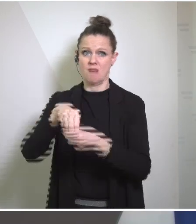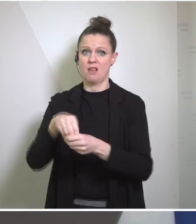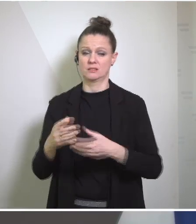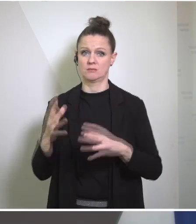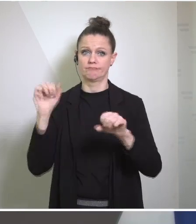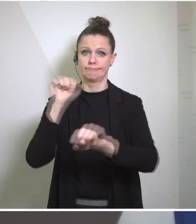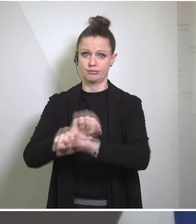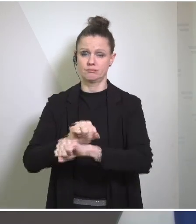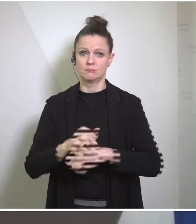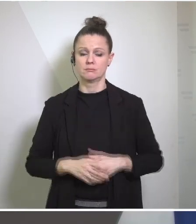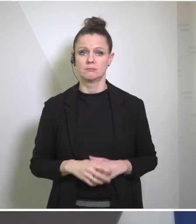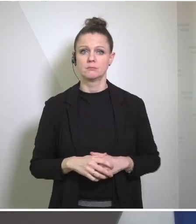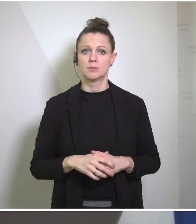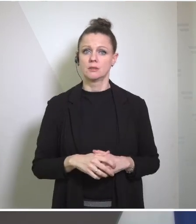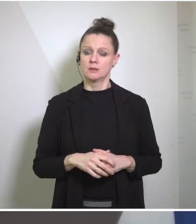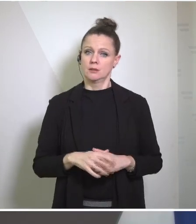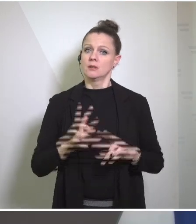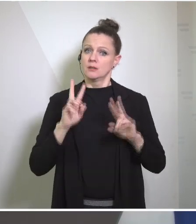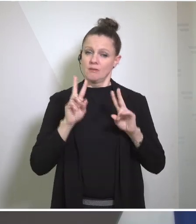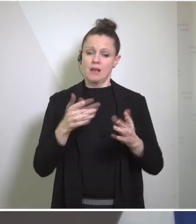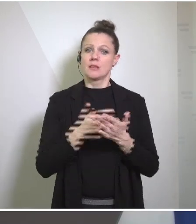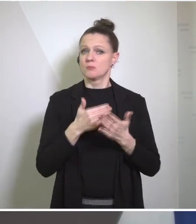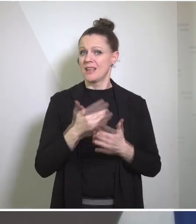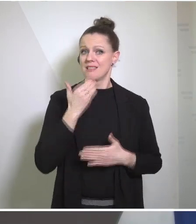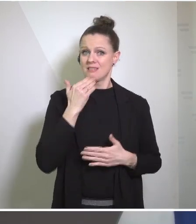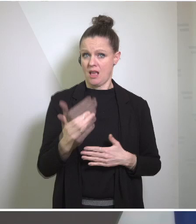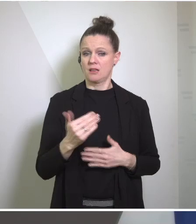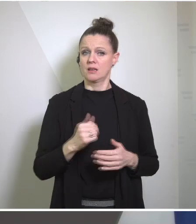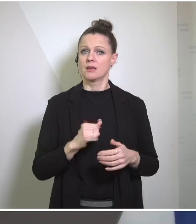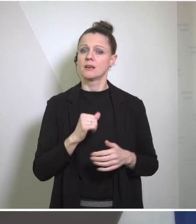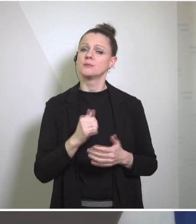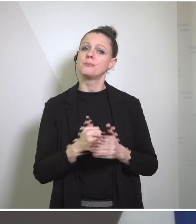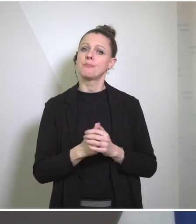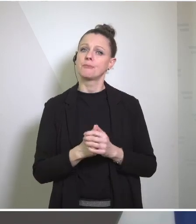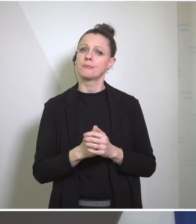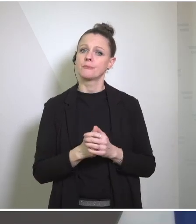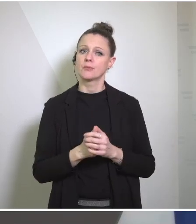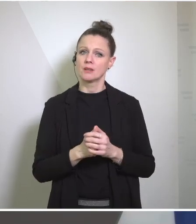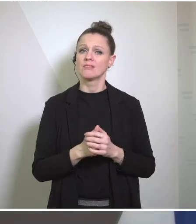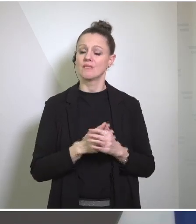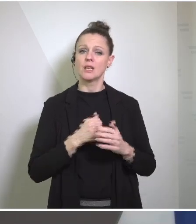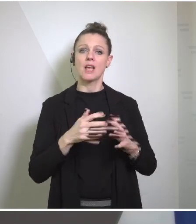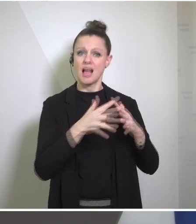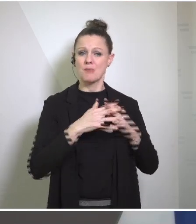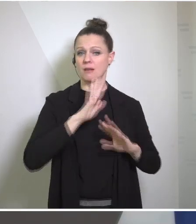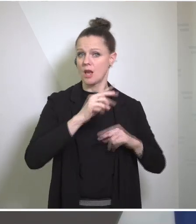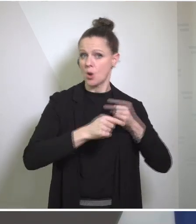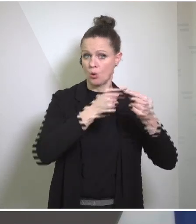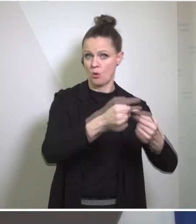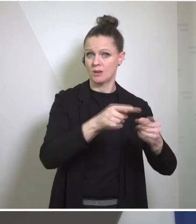respect I'm extremely thankful not only to the vital role of the United States, but also to your